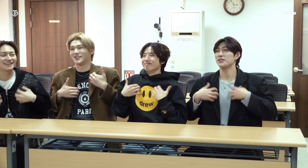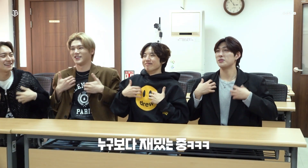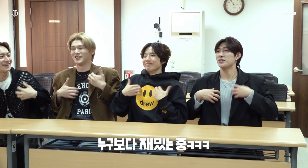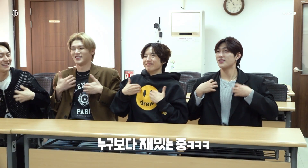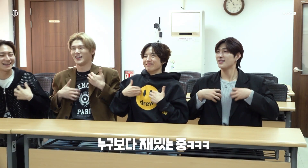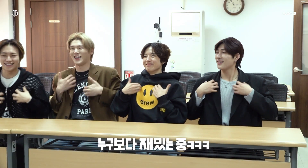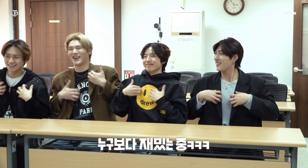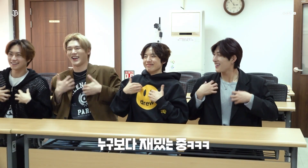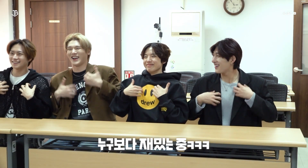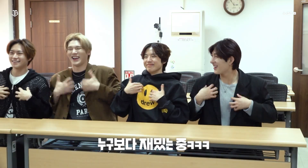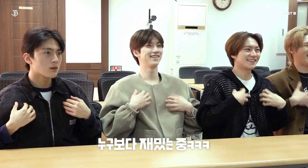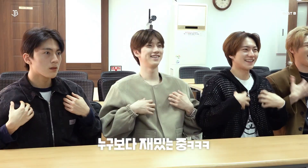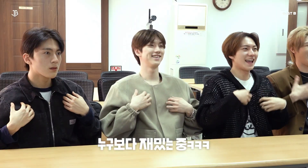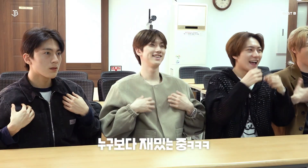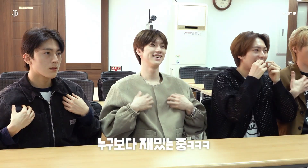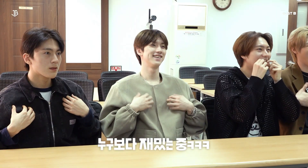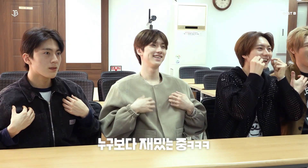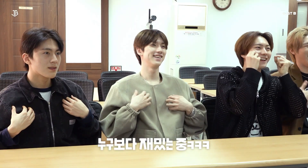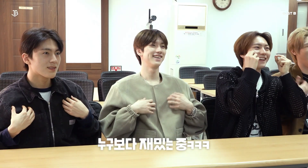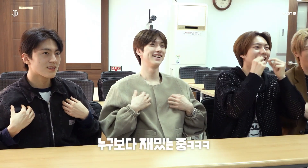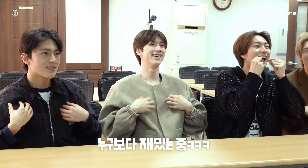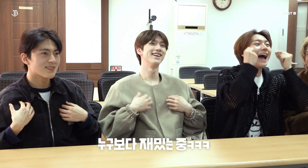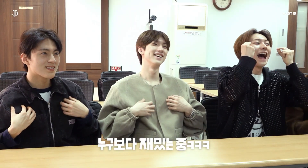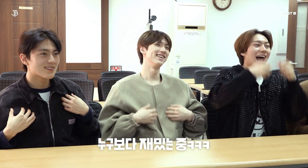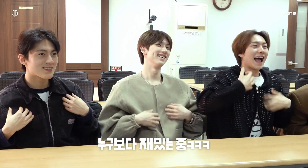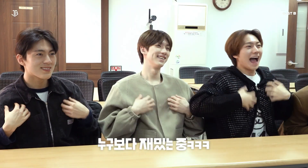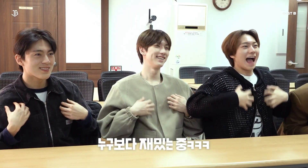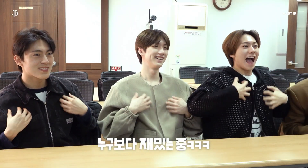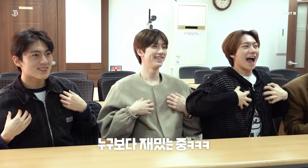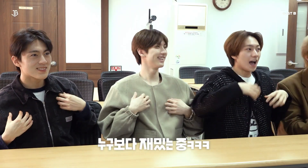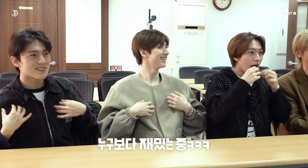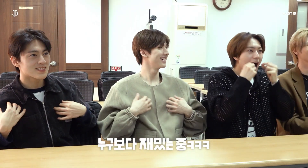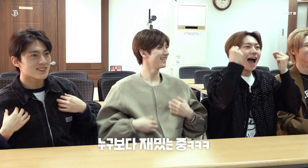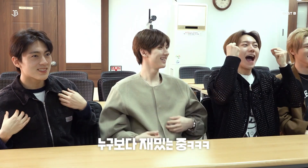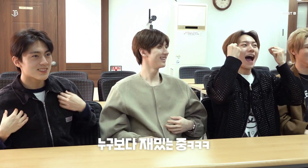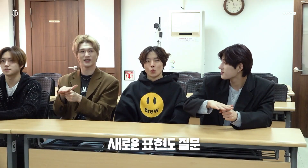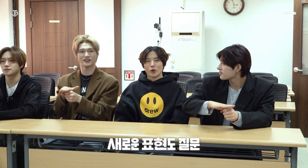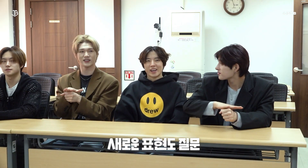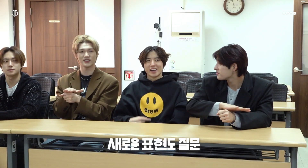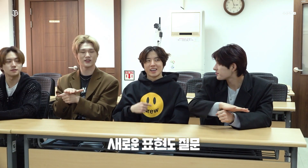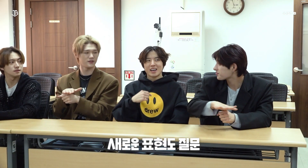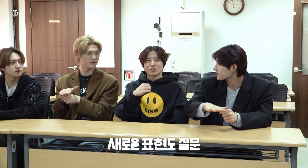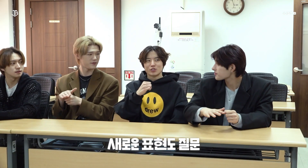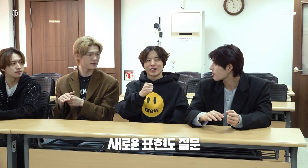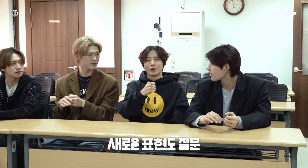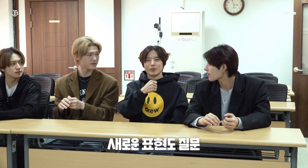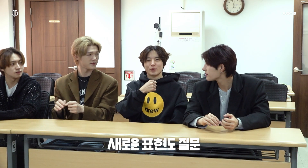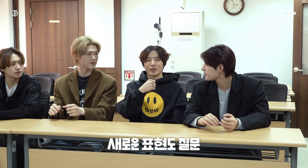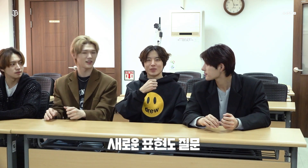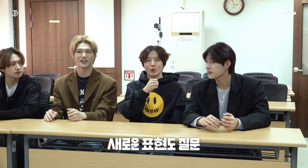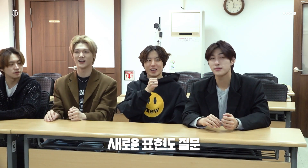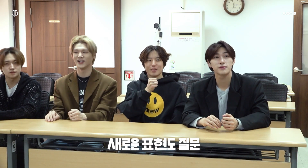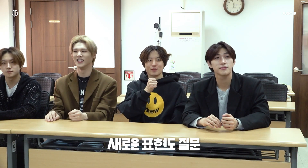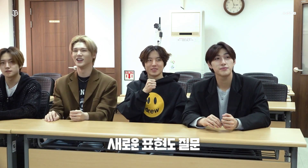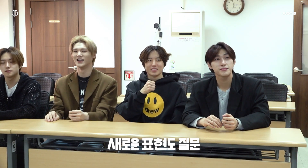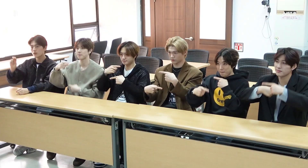[They're having so much fun LOL] [Asking about a new phrase] How do you say, 'I'll sing for you'?